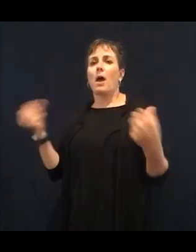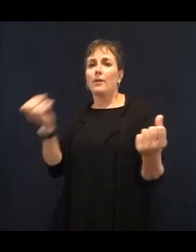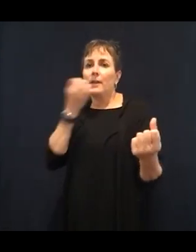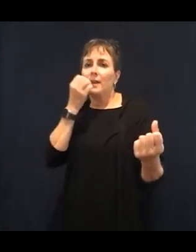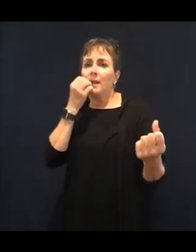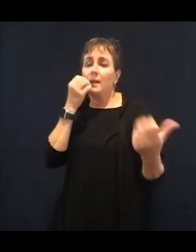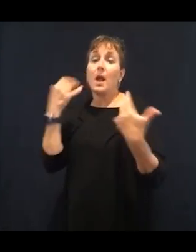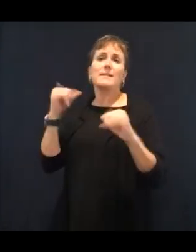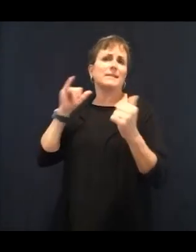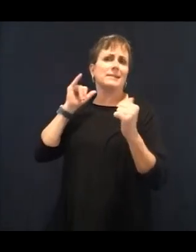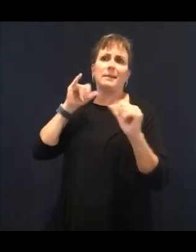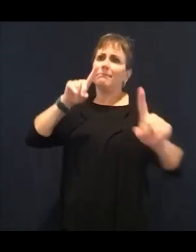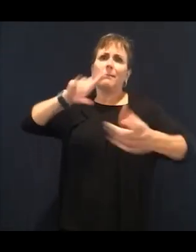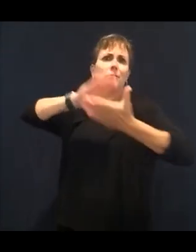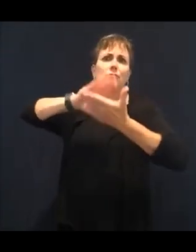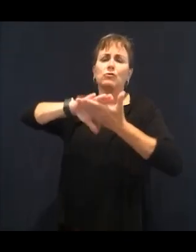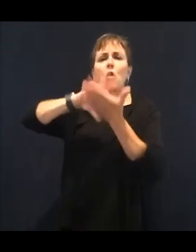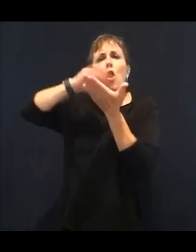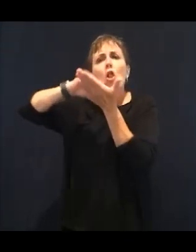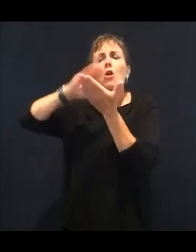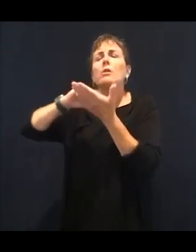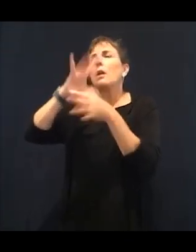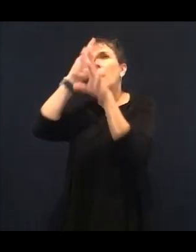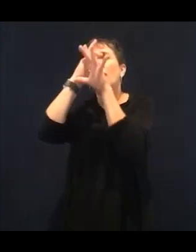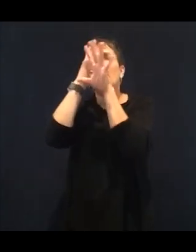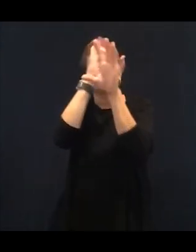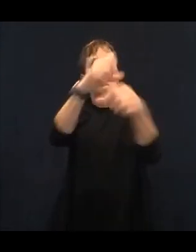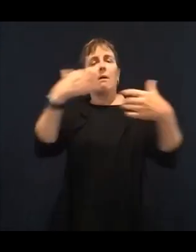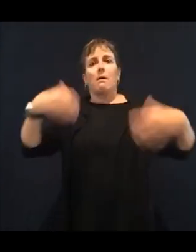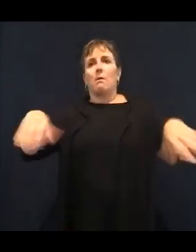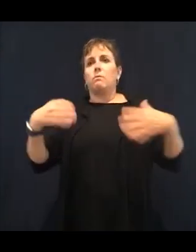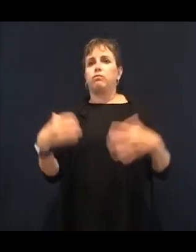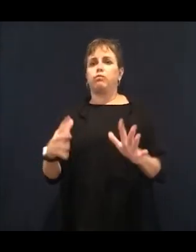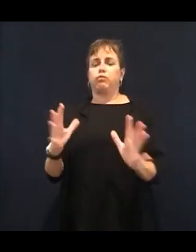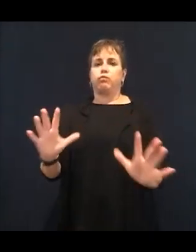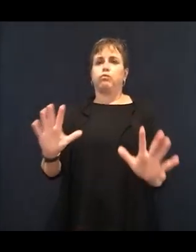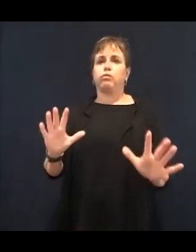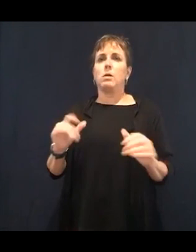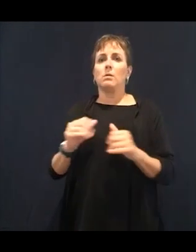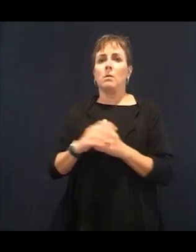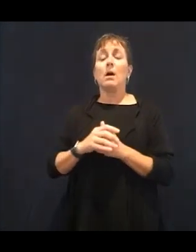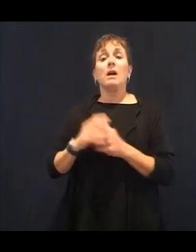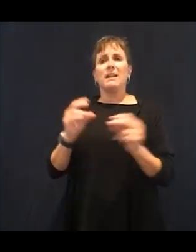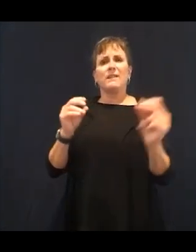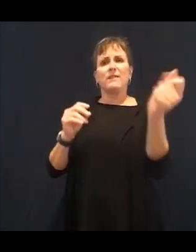the body can recover in exchange and how you can take control over your health